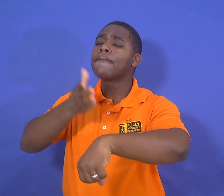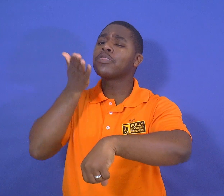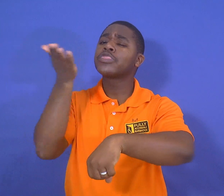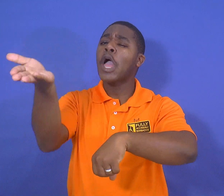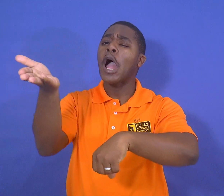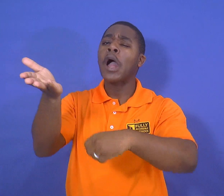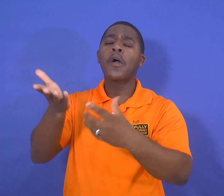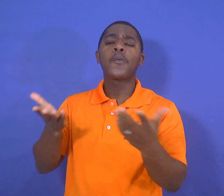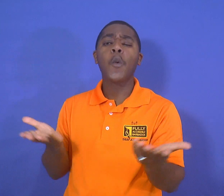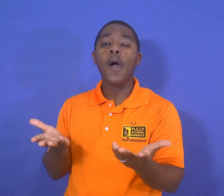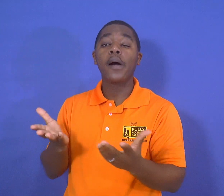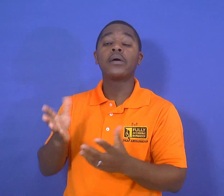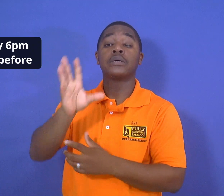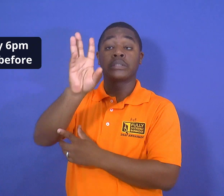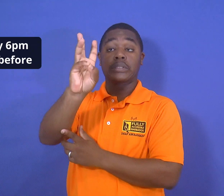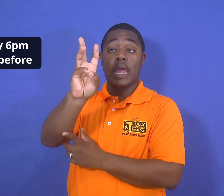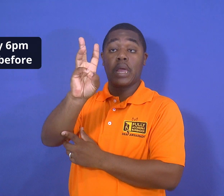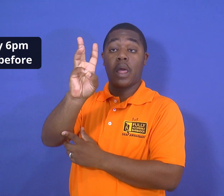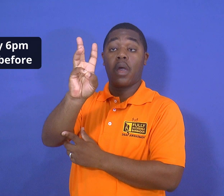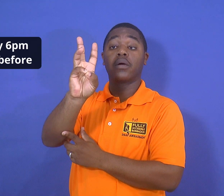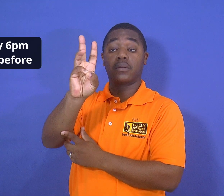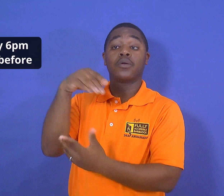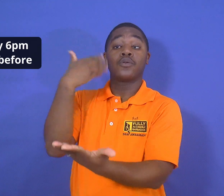it should arrive by six